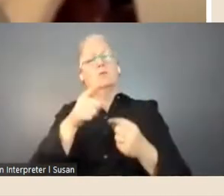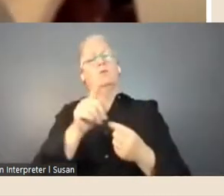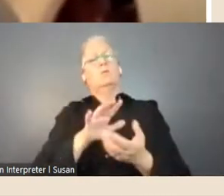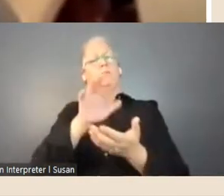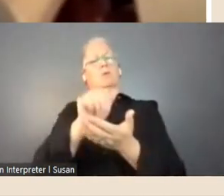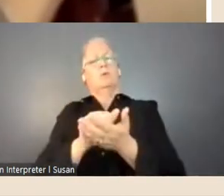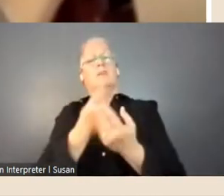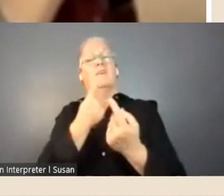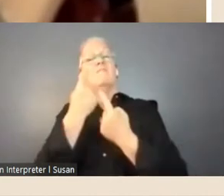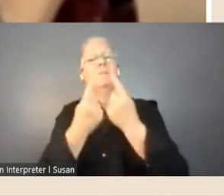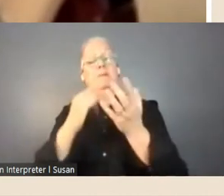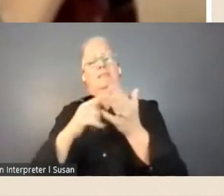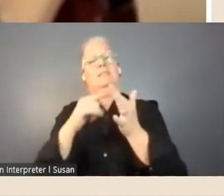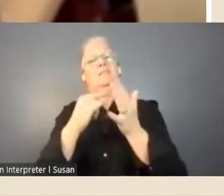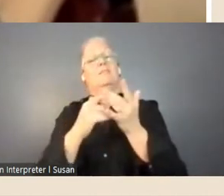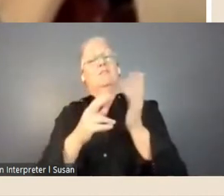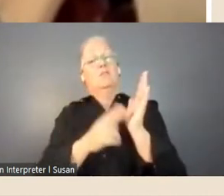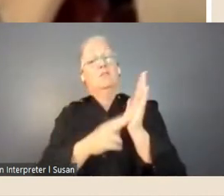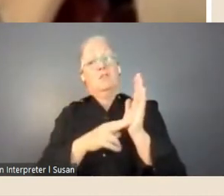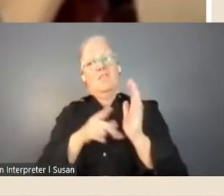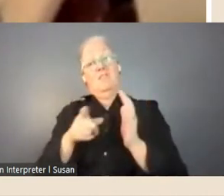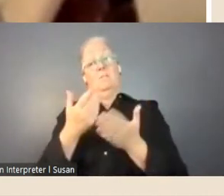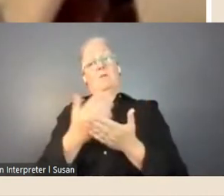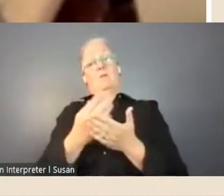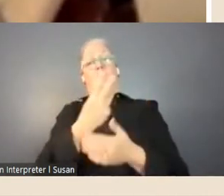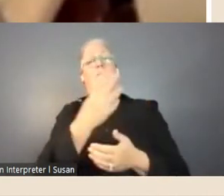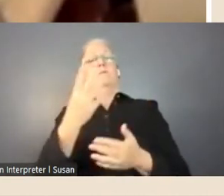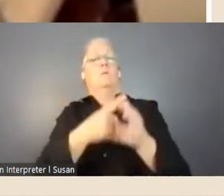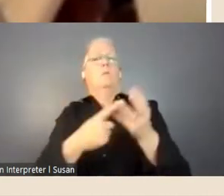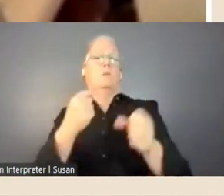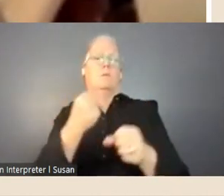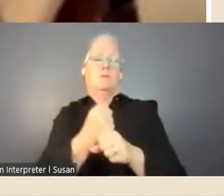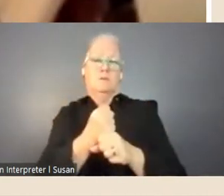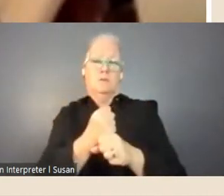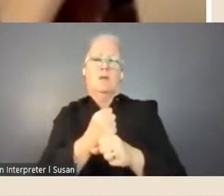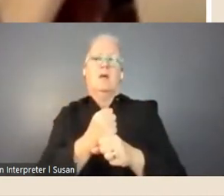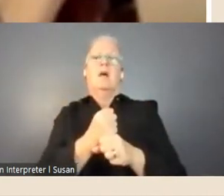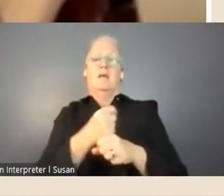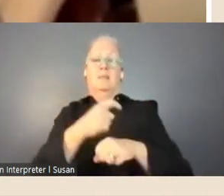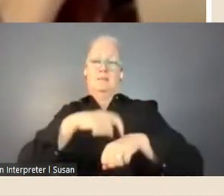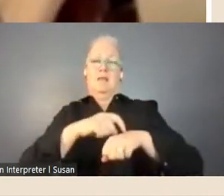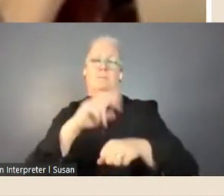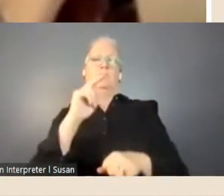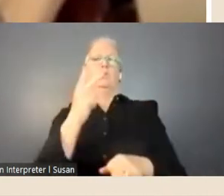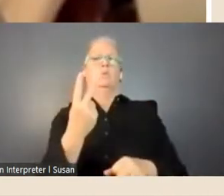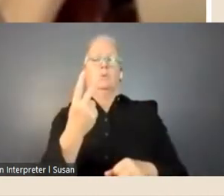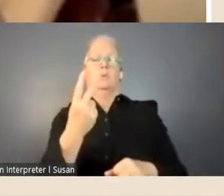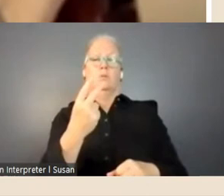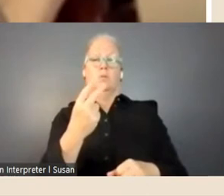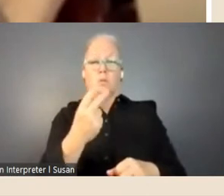which is scheduled for the 24th of August at 2pm, where there'll be some specific information